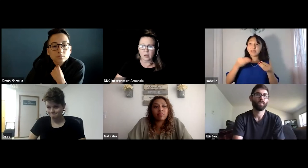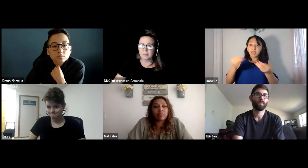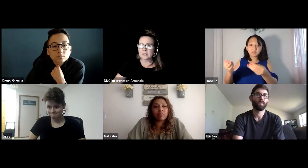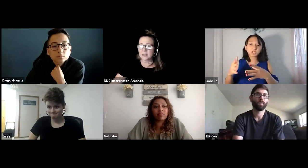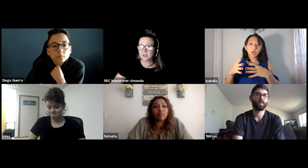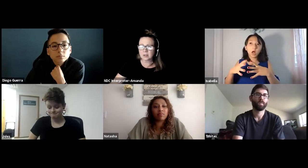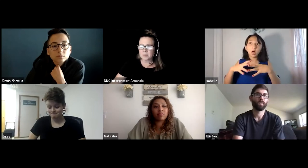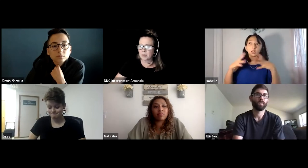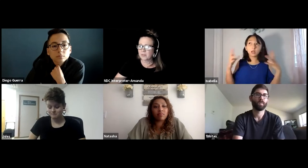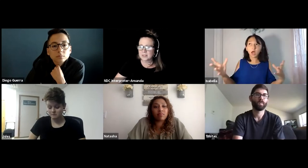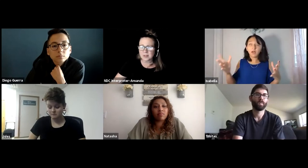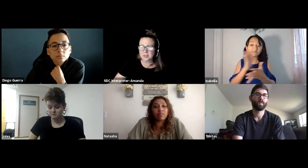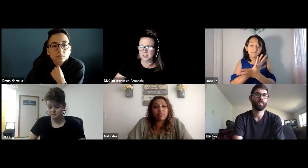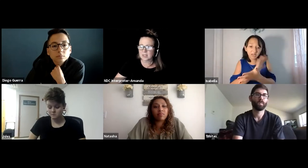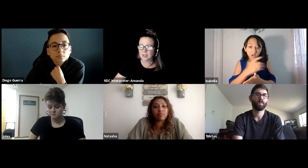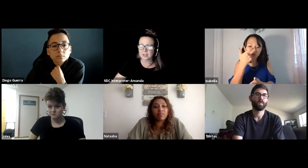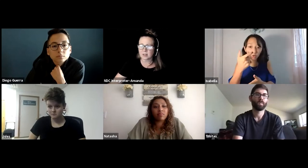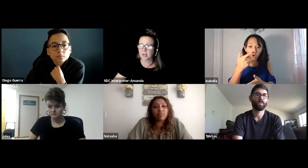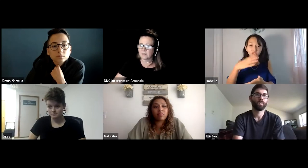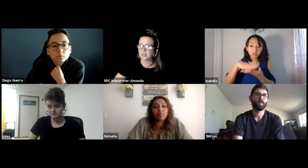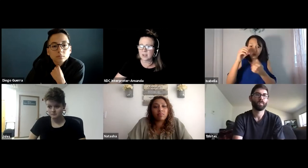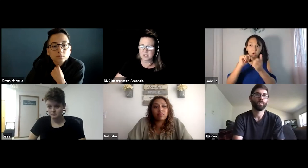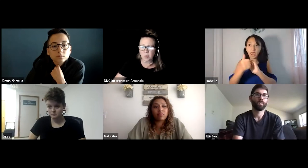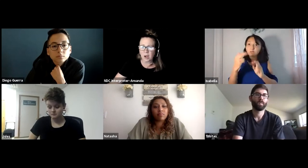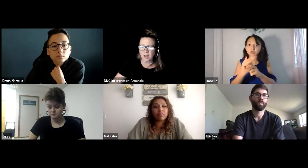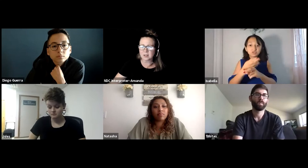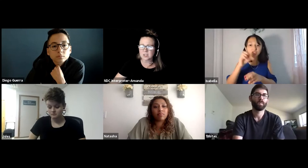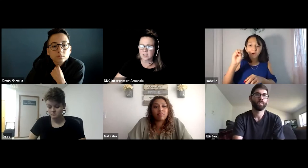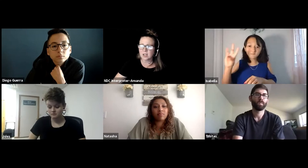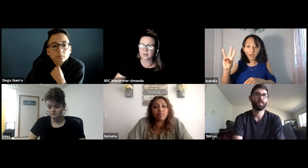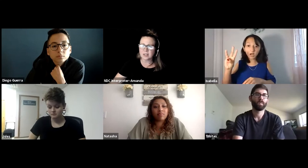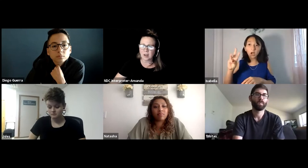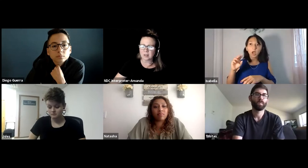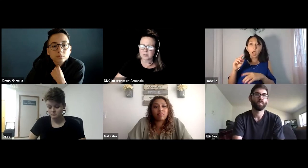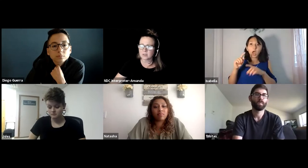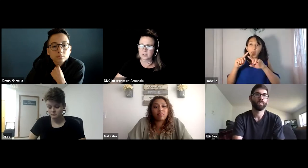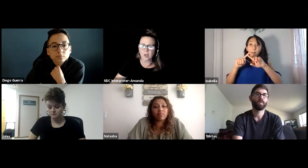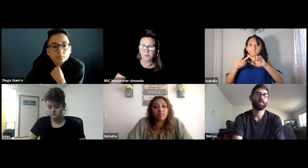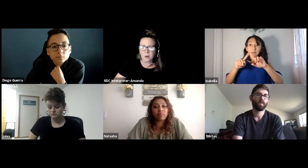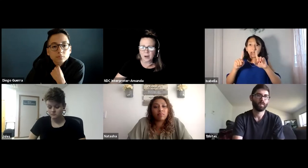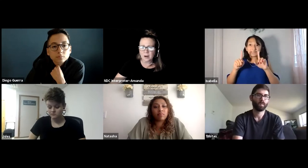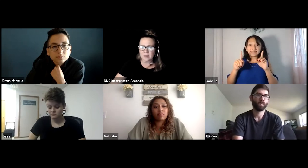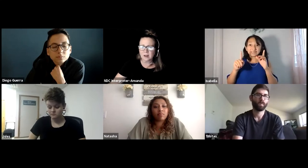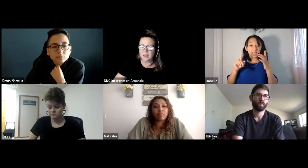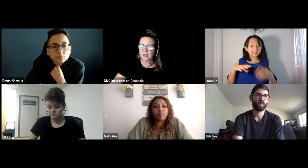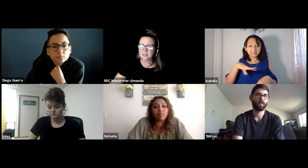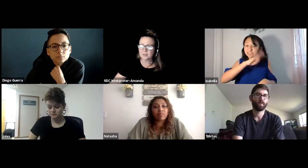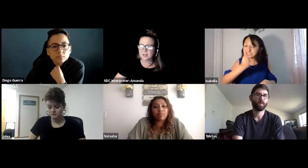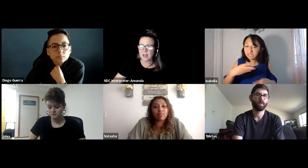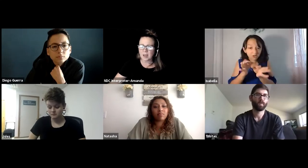My teacher, my professors just gave us a lot of videos to watch, learning how to use different software, and stuff like that.